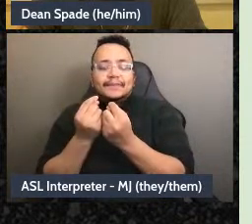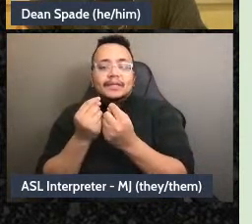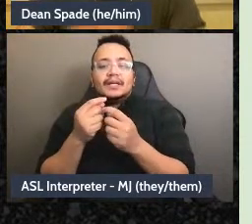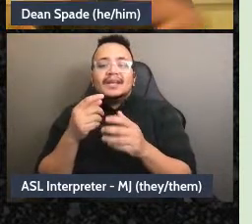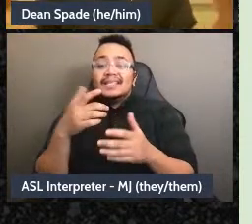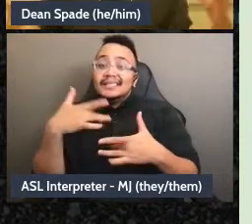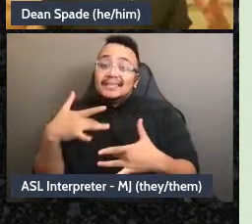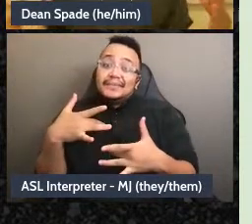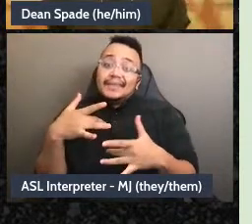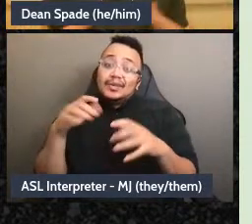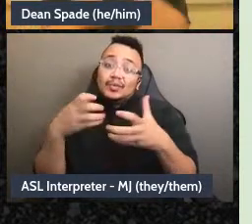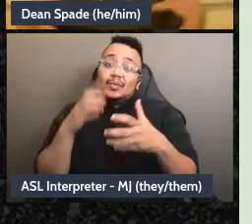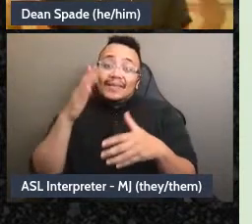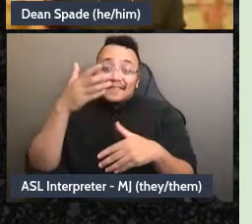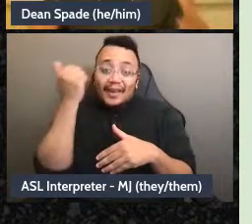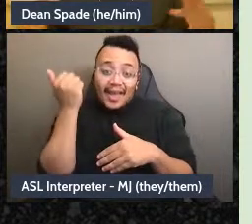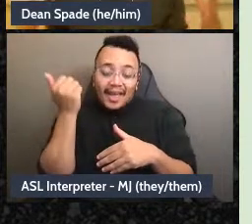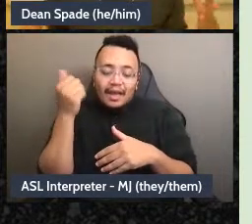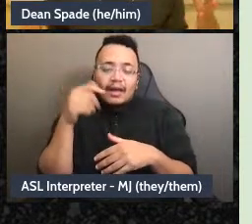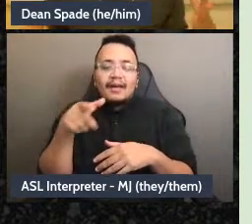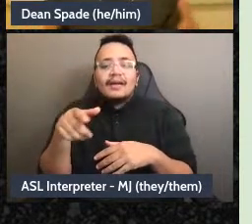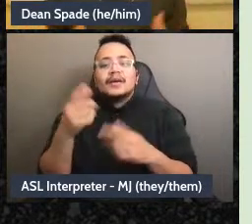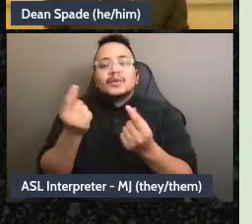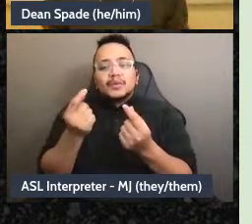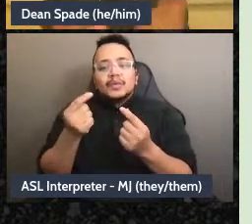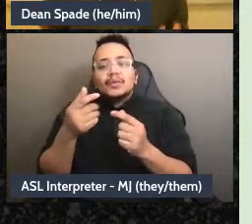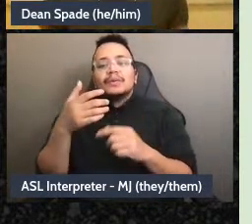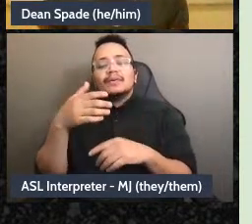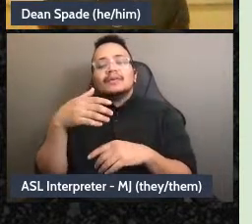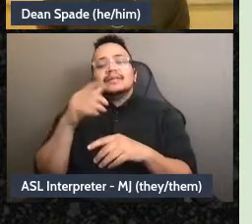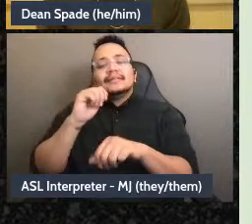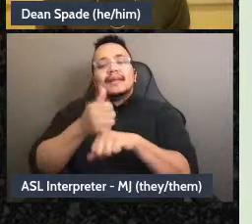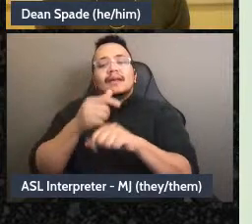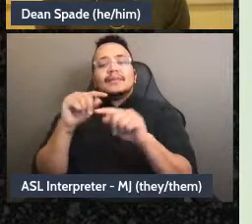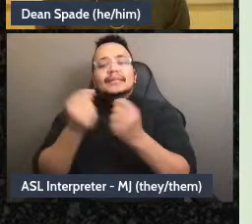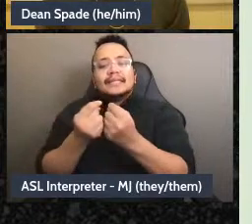that cares about how our group works, in a lot of groups I've been in we've called